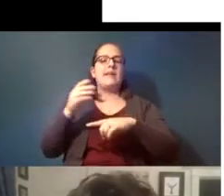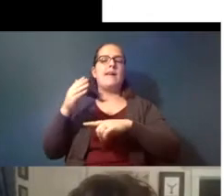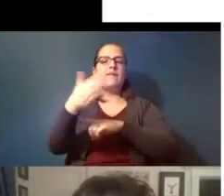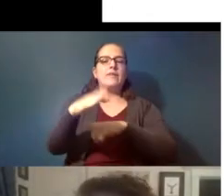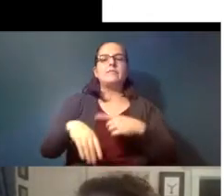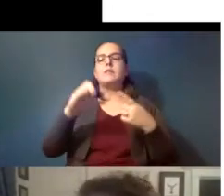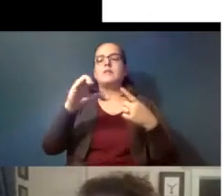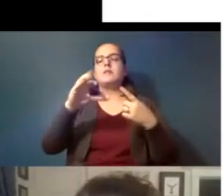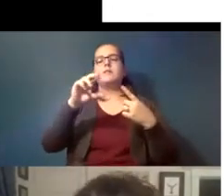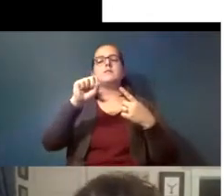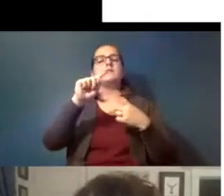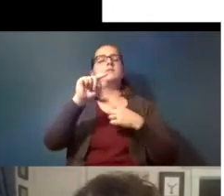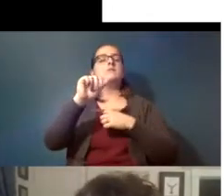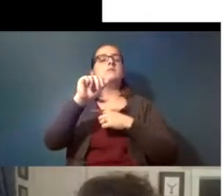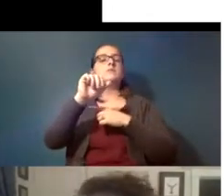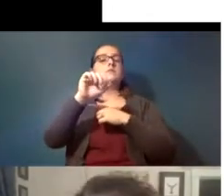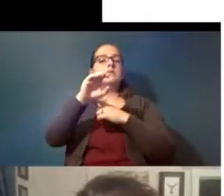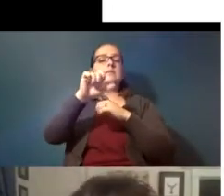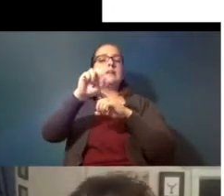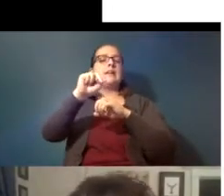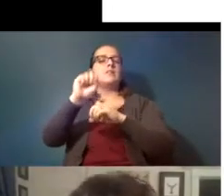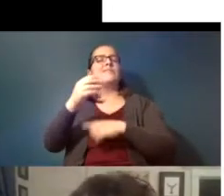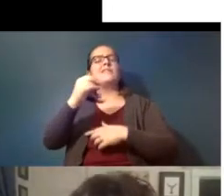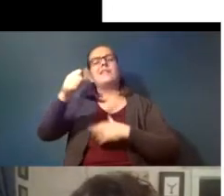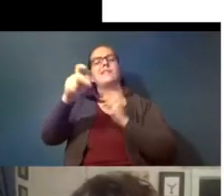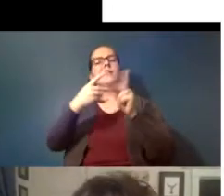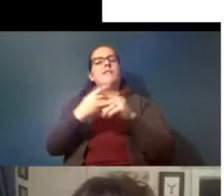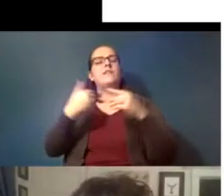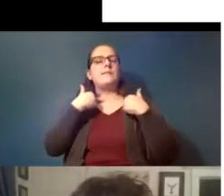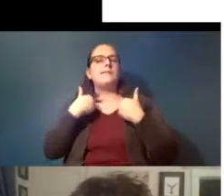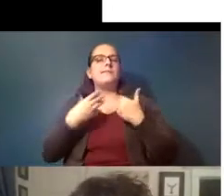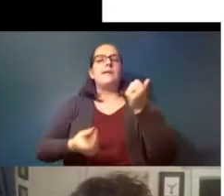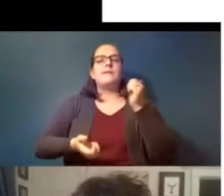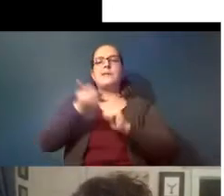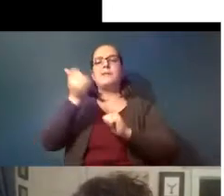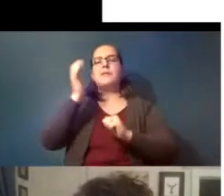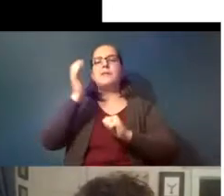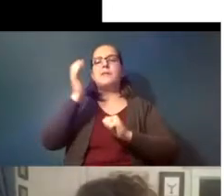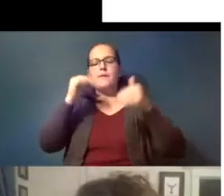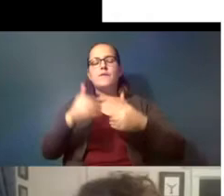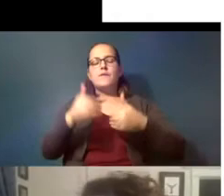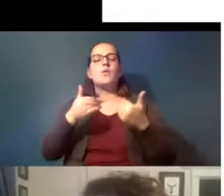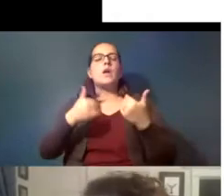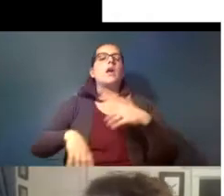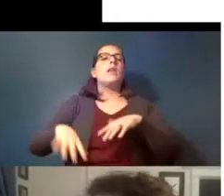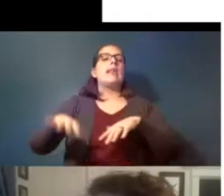and other types of animals and mainly we'll focus on marine and freshwater organisms here